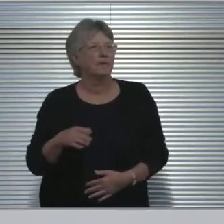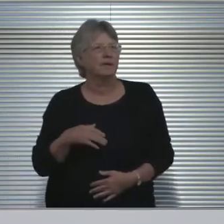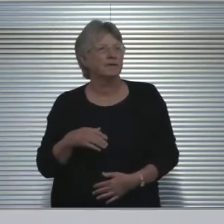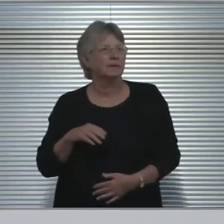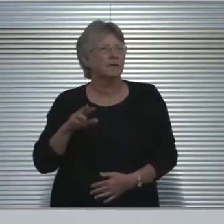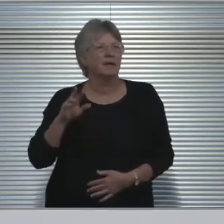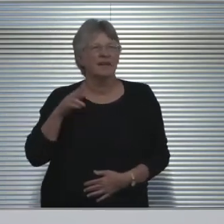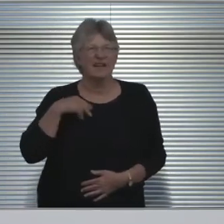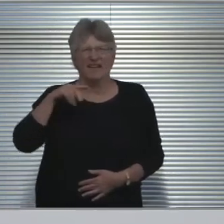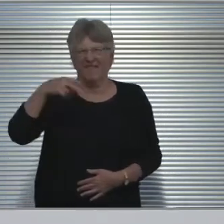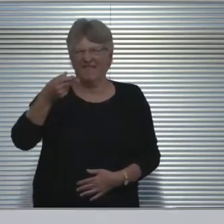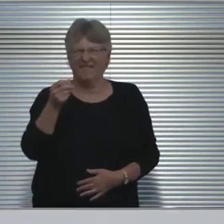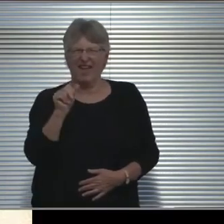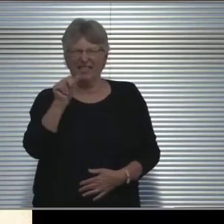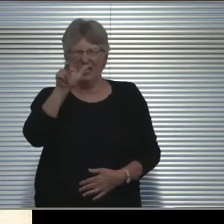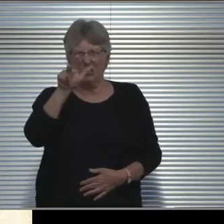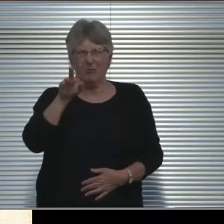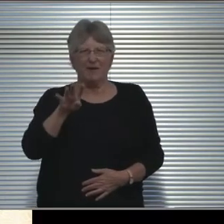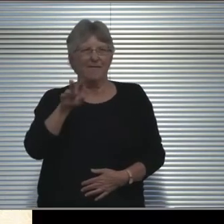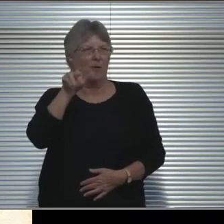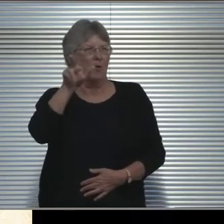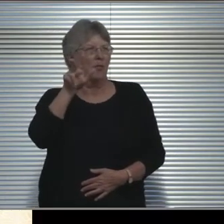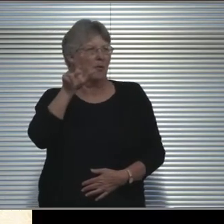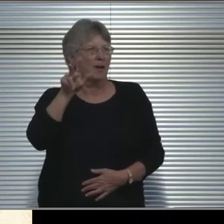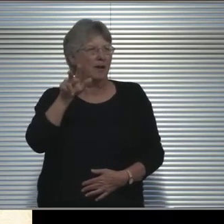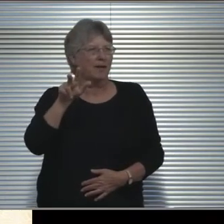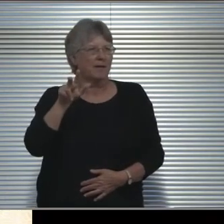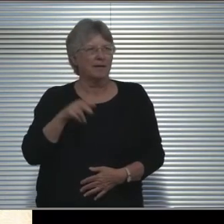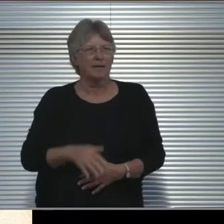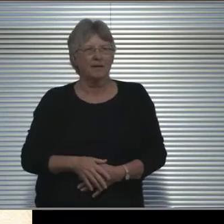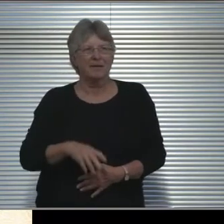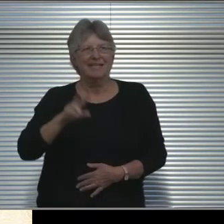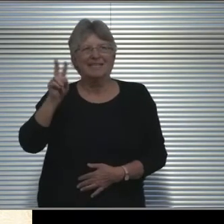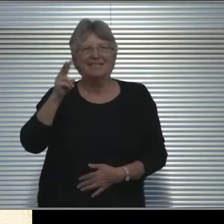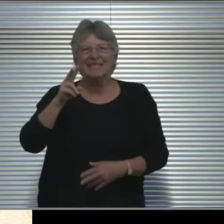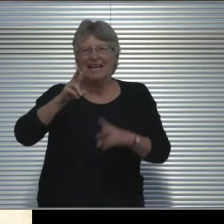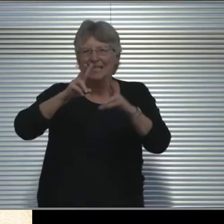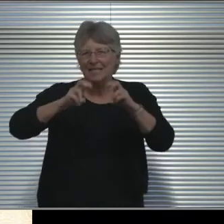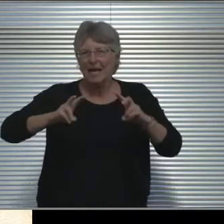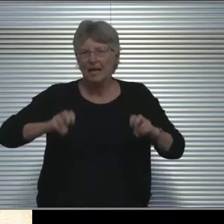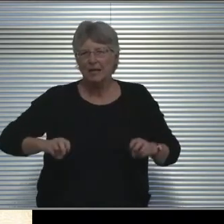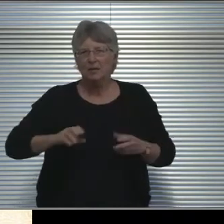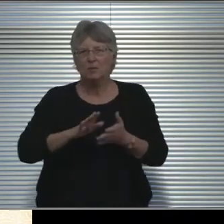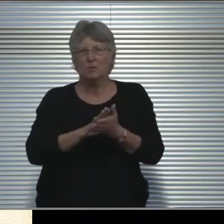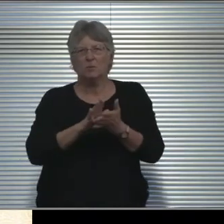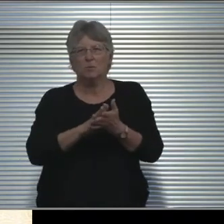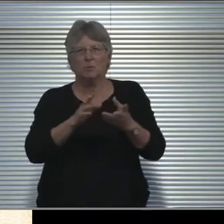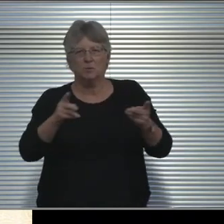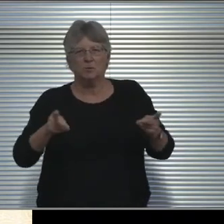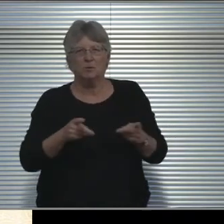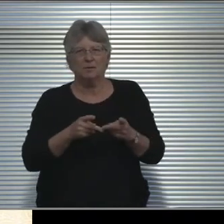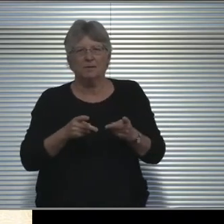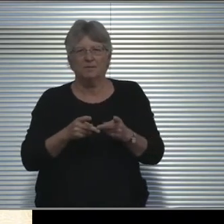So phases, Phase III excuse me, will consist of secondary assessments, and again at every secondary site.